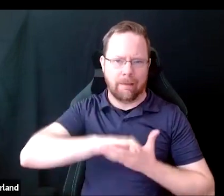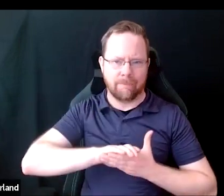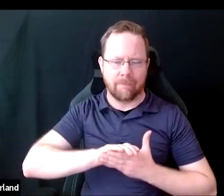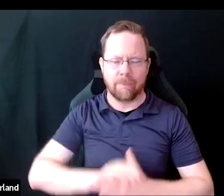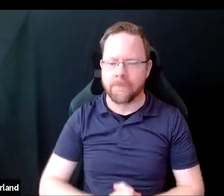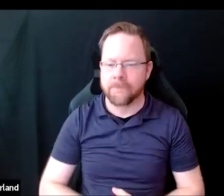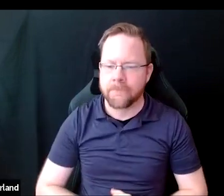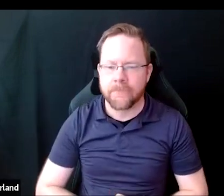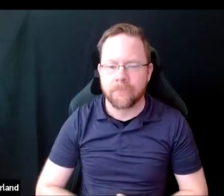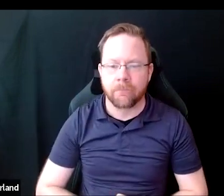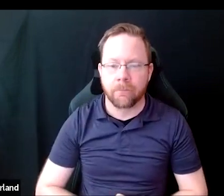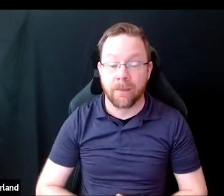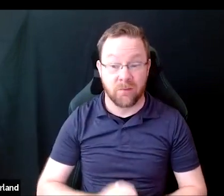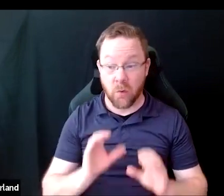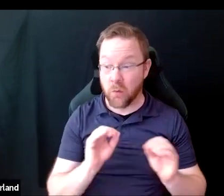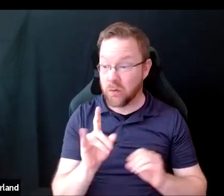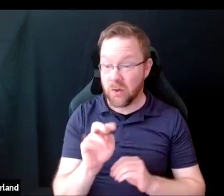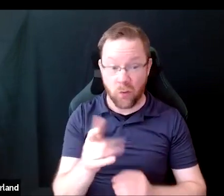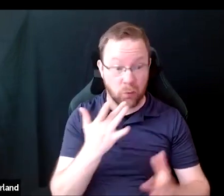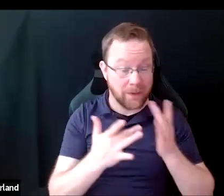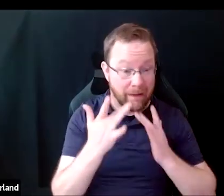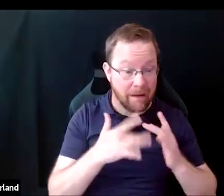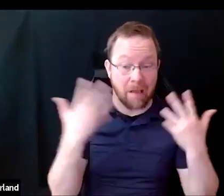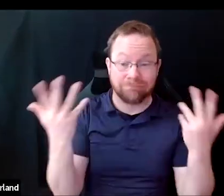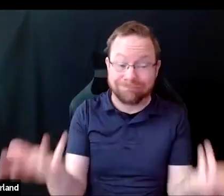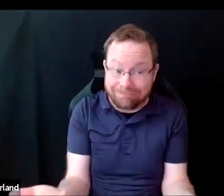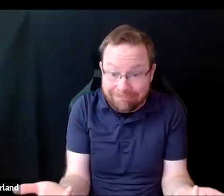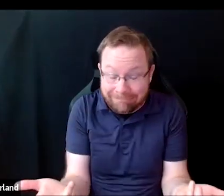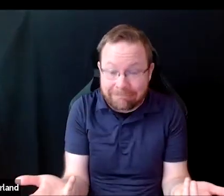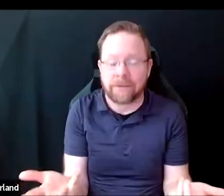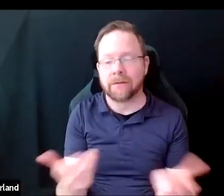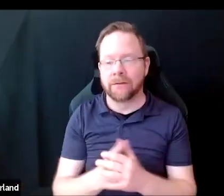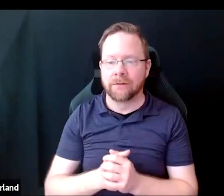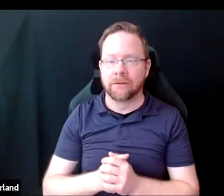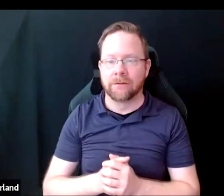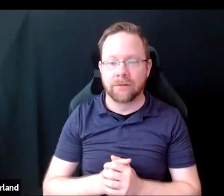In the absence of data, we do see this underrepresentation